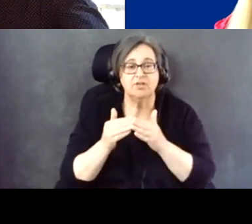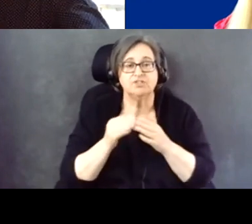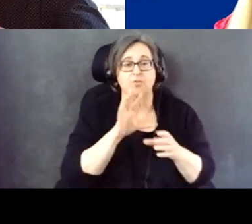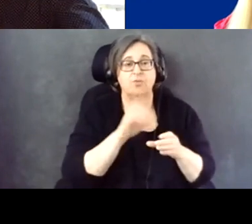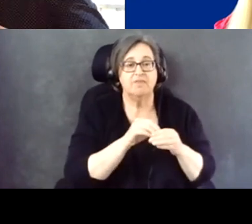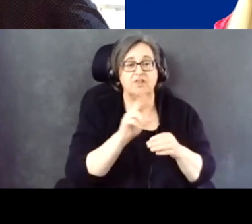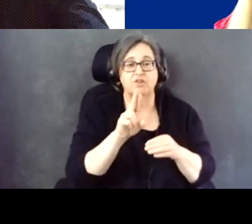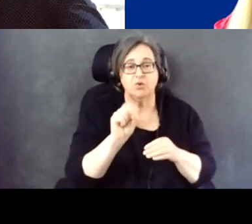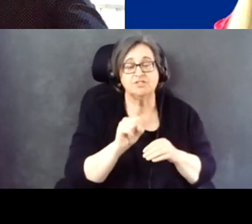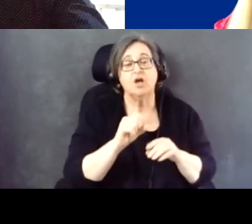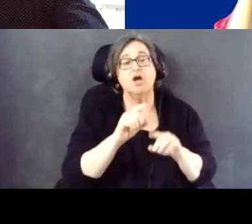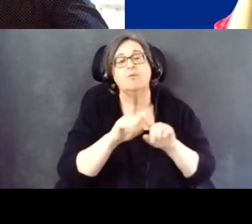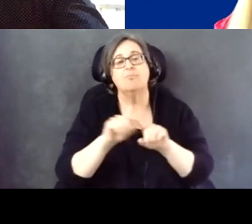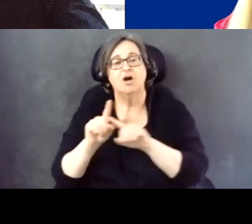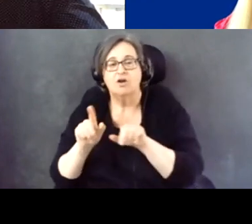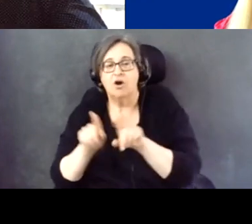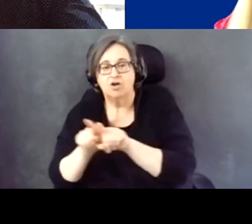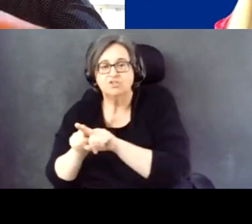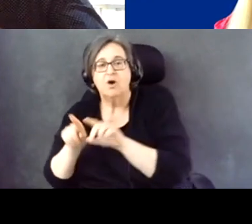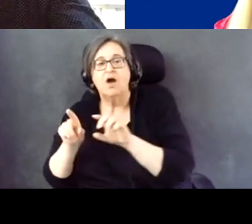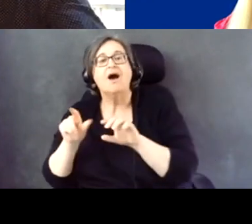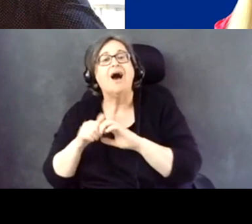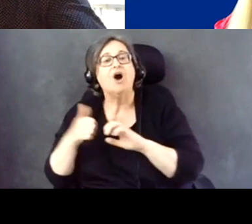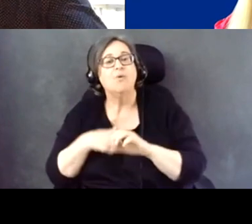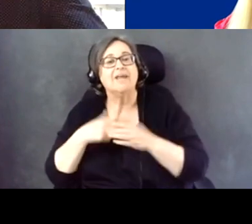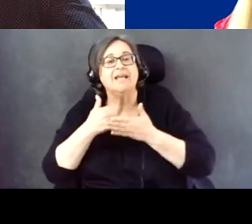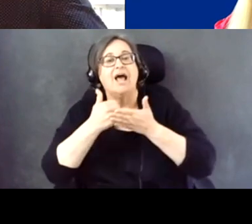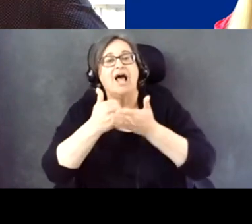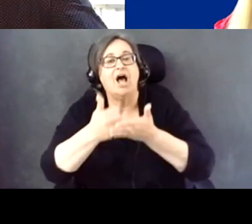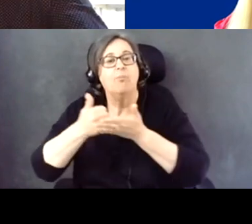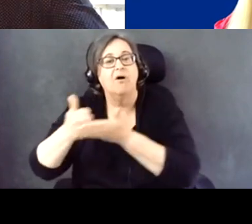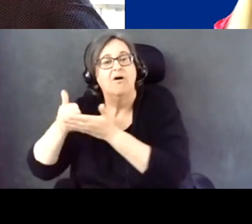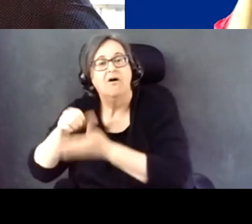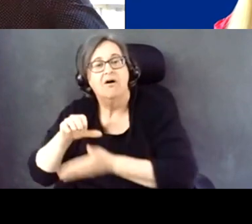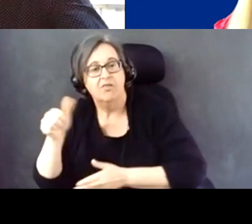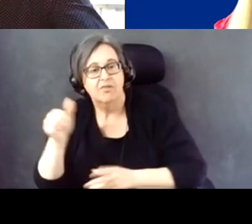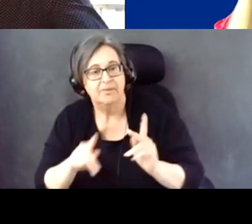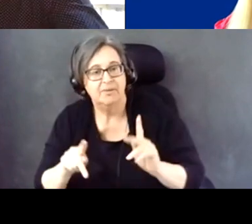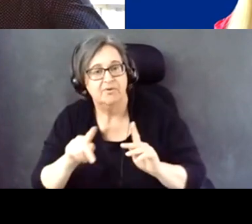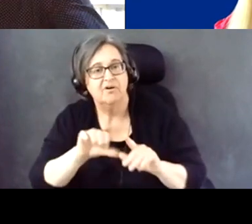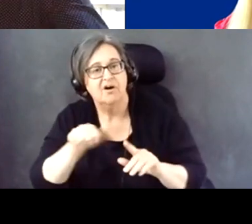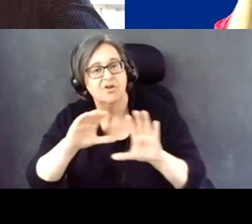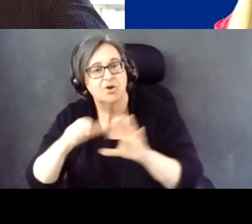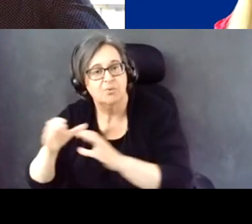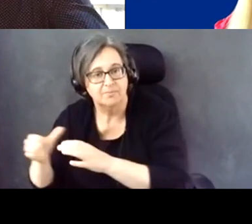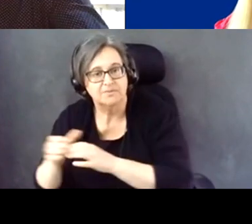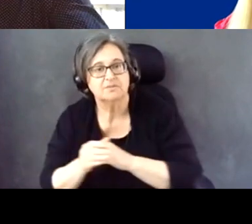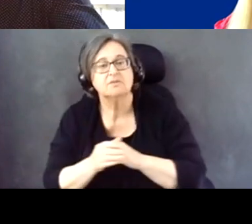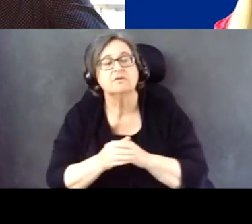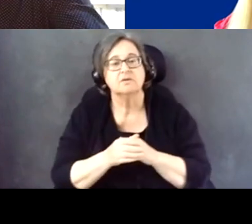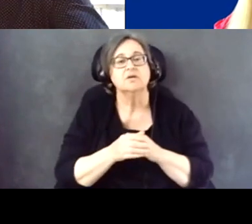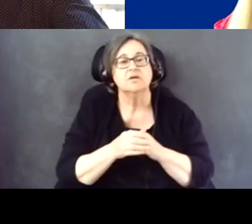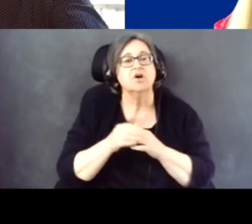But then also understand how we can be helpful to others in struggles they're moving on.